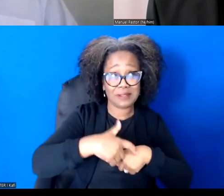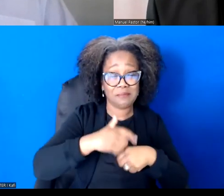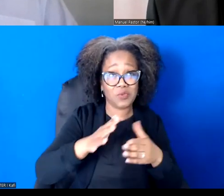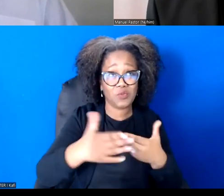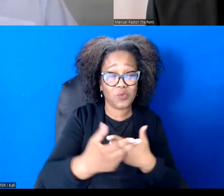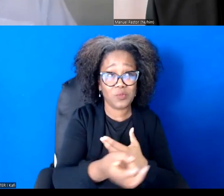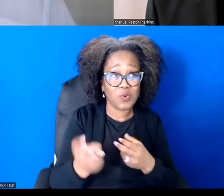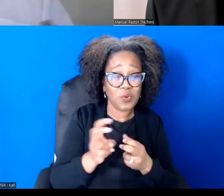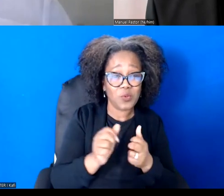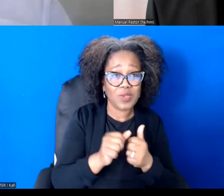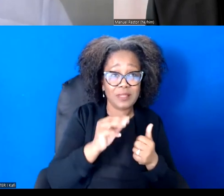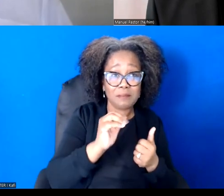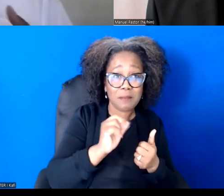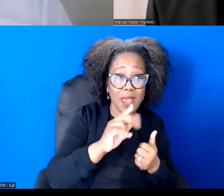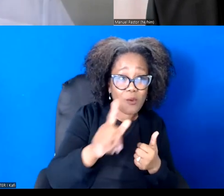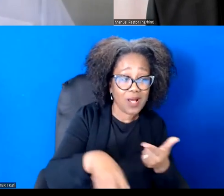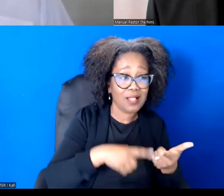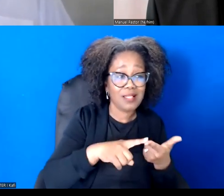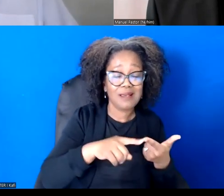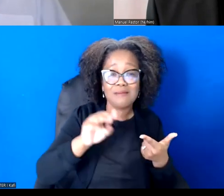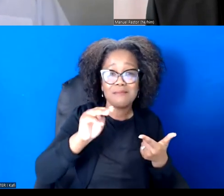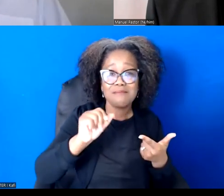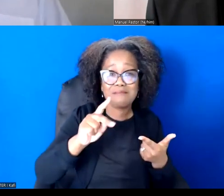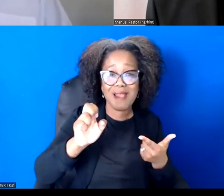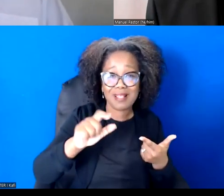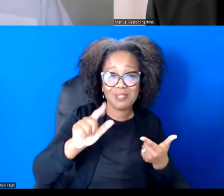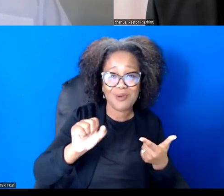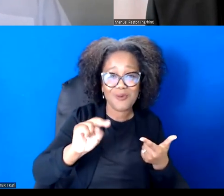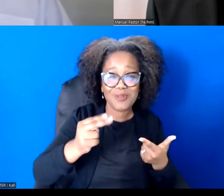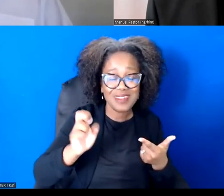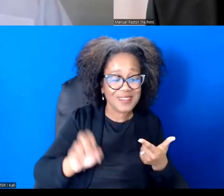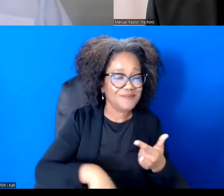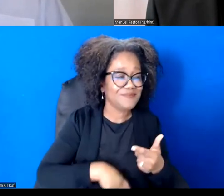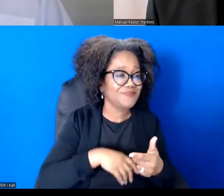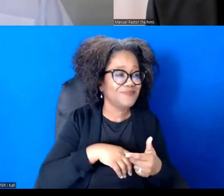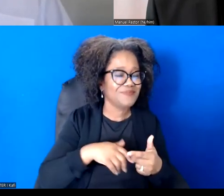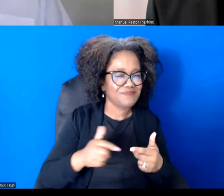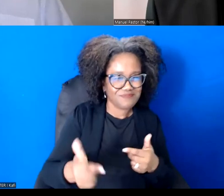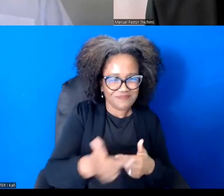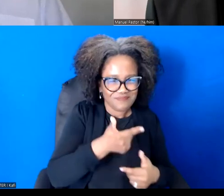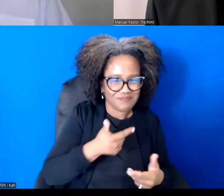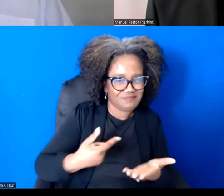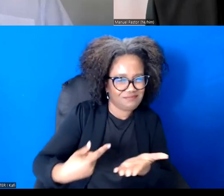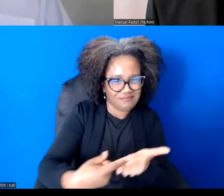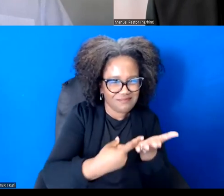And we're talking about doing some work together. And after a couple of hours, a thought comes out. And I would say, who thought of that? Was it Manuel?